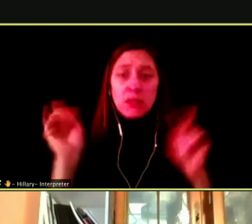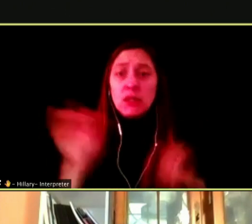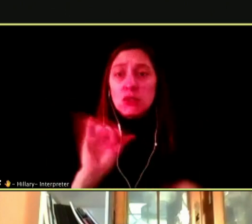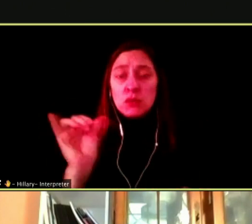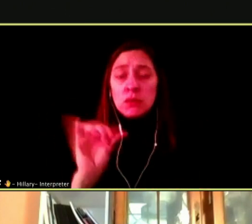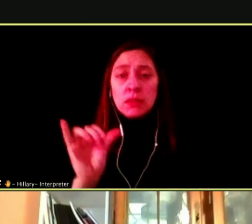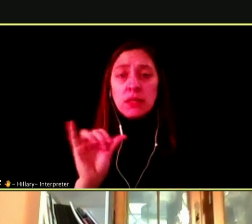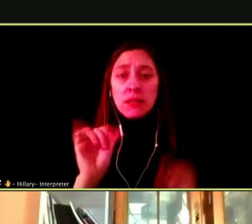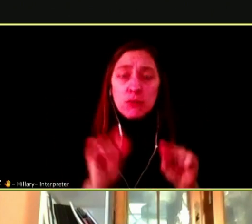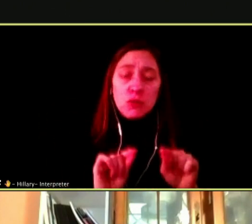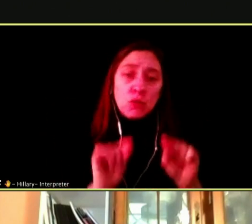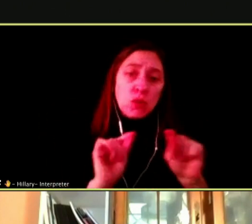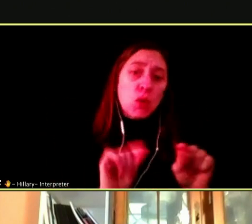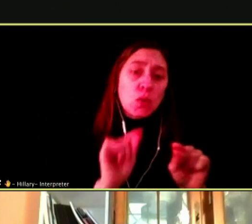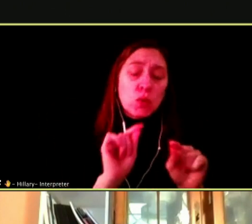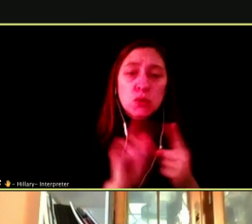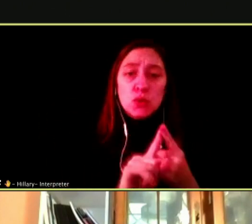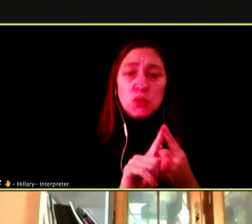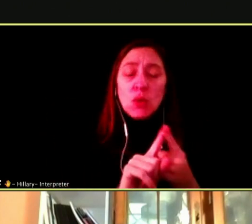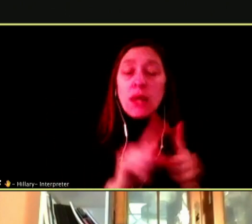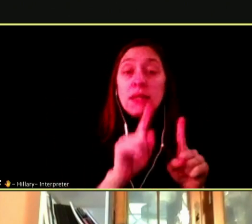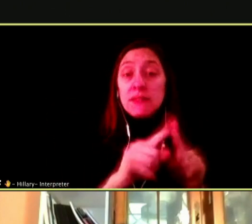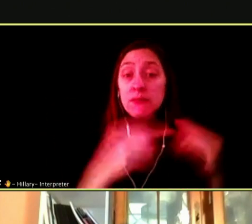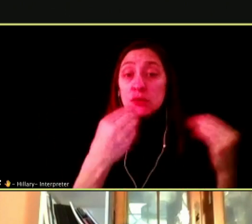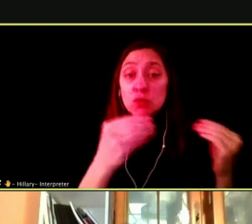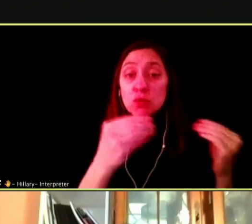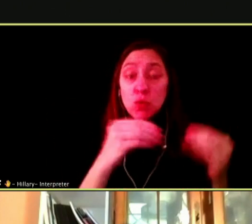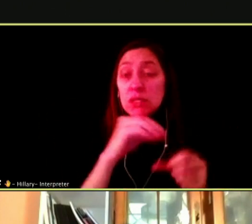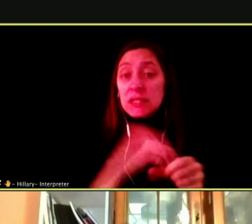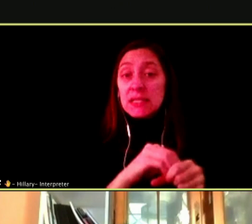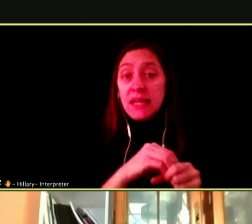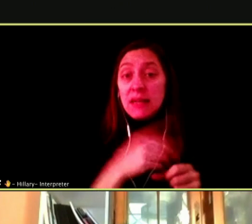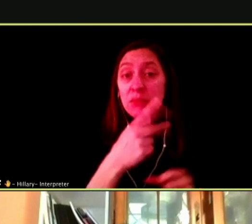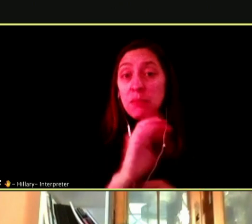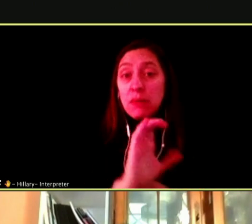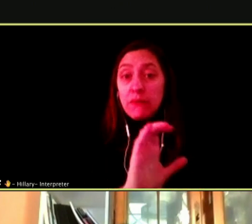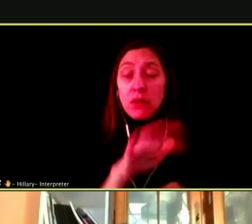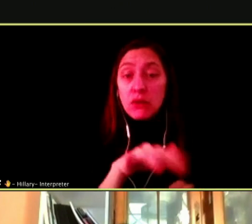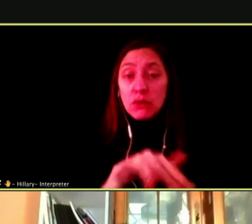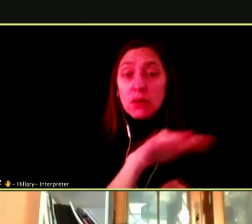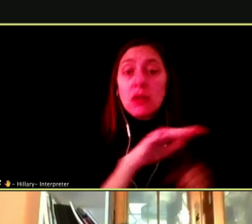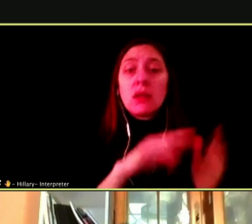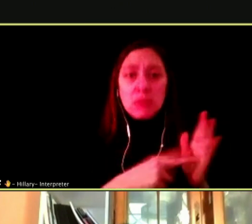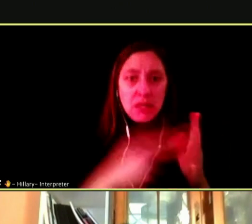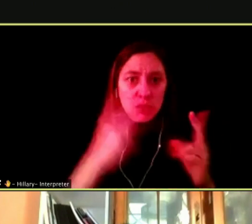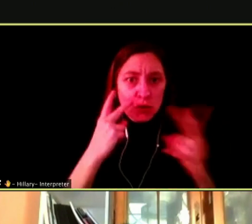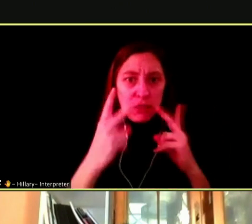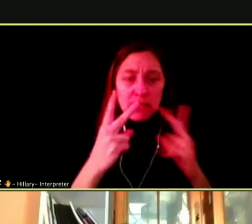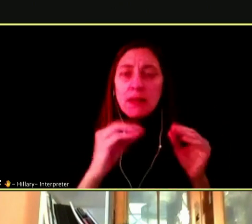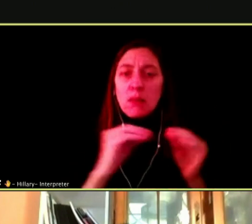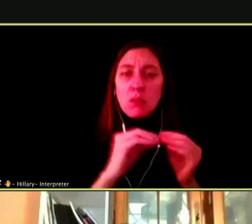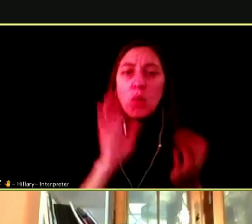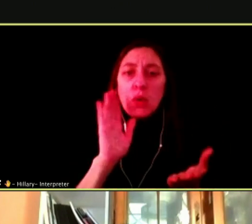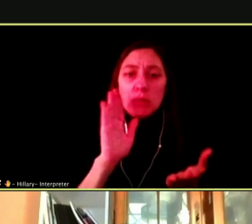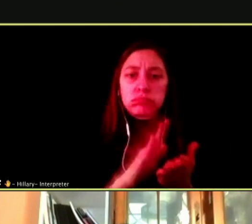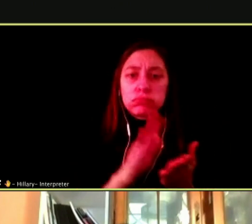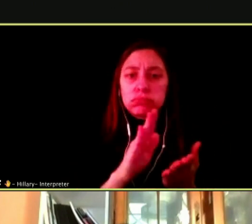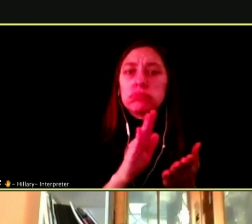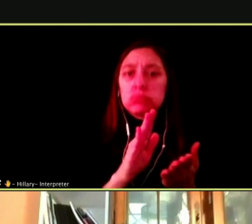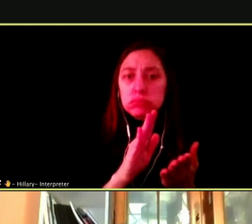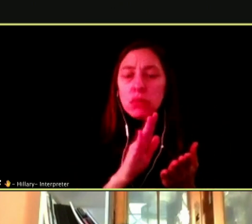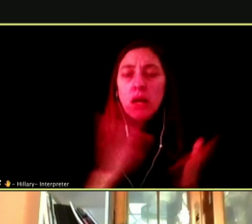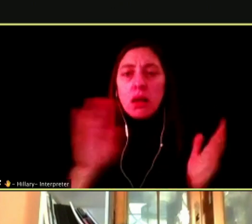AND COMMUNITIES OF COLOR, YOU WILL FIND THOSE PRODUCTS ARE AT A FAR LOWER PRICE AND PRODUCTS